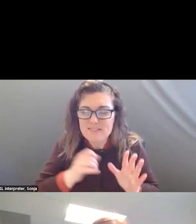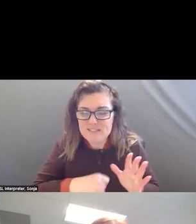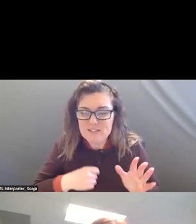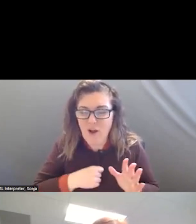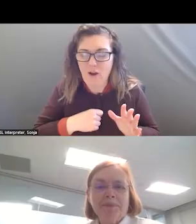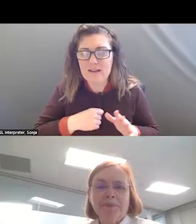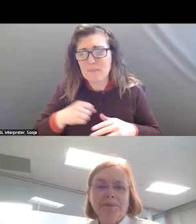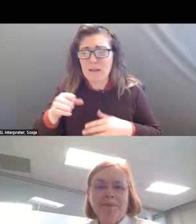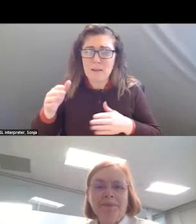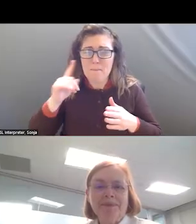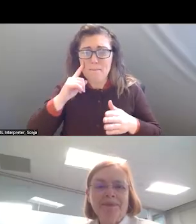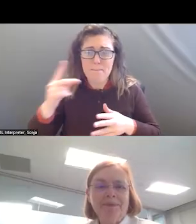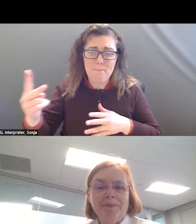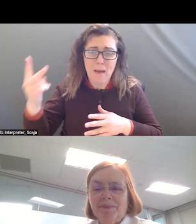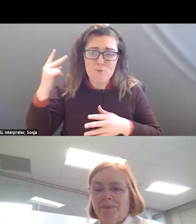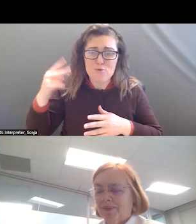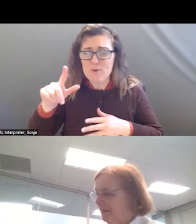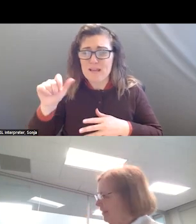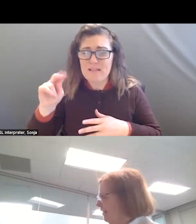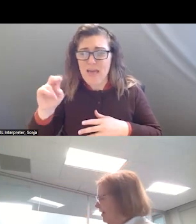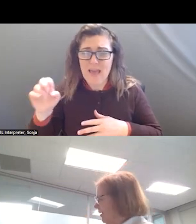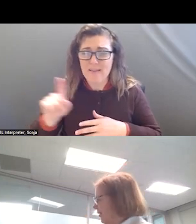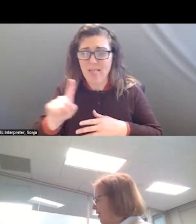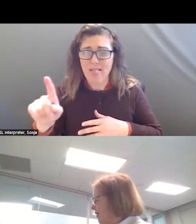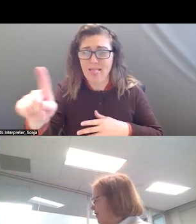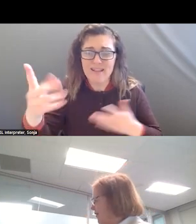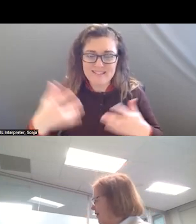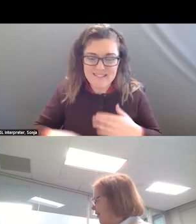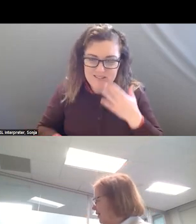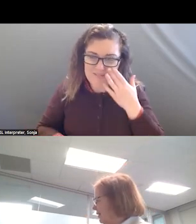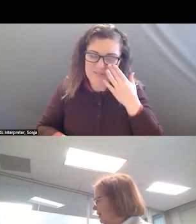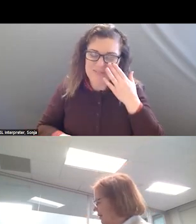: THANK YOU. IT IS GREAT TO HEAR FROM SOMEONE WHO WORKED WITH